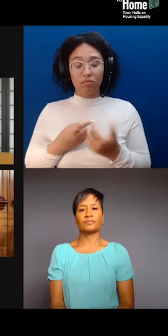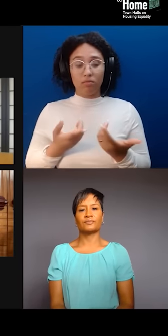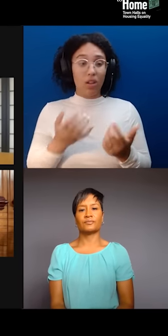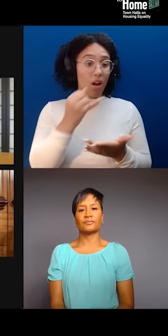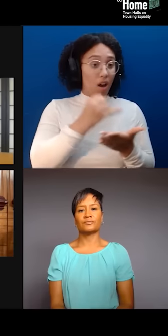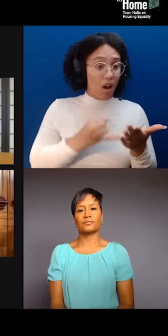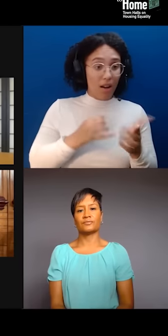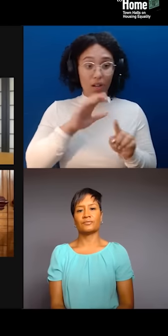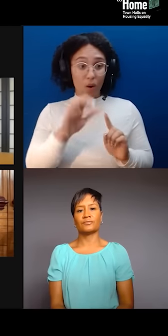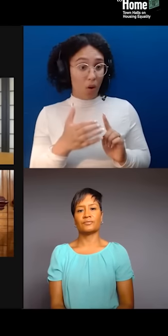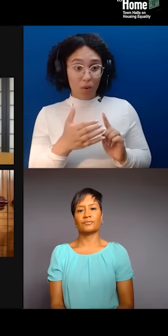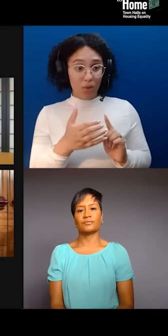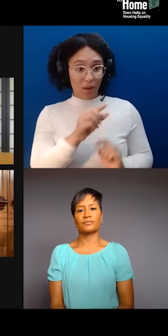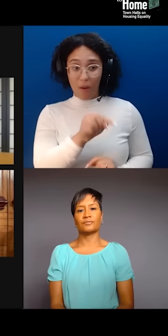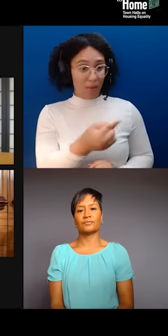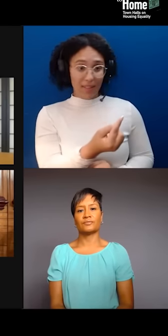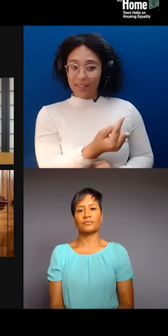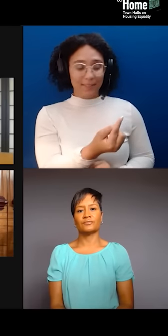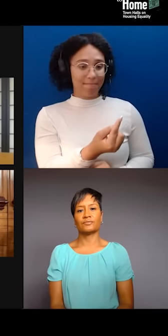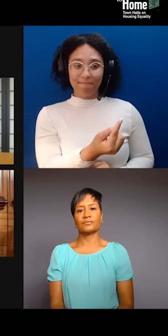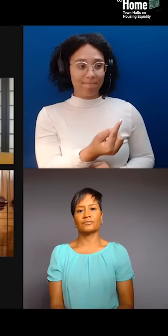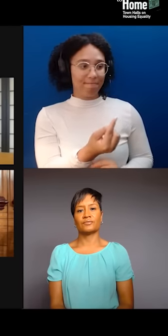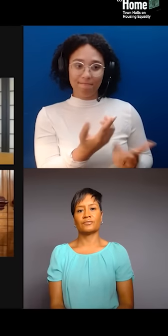if it's not a part of larger, broader social justice,